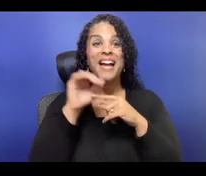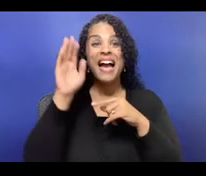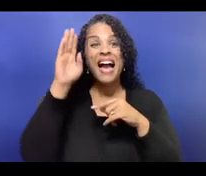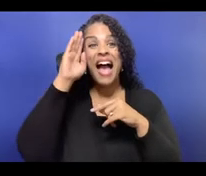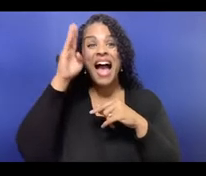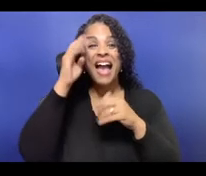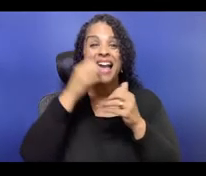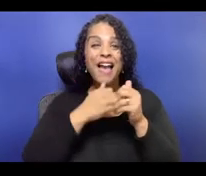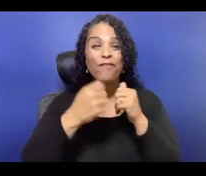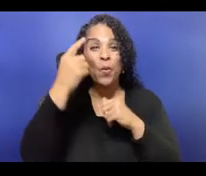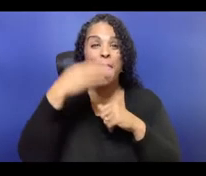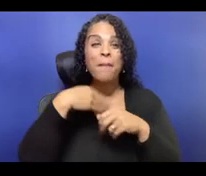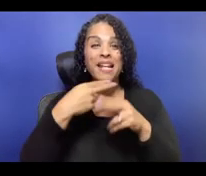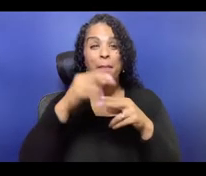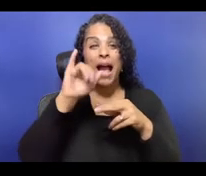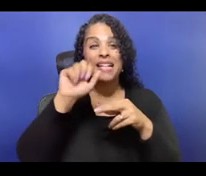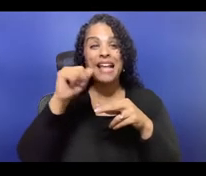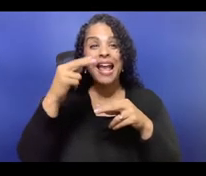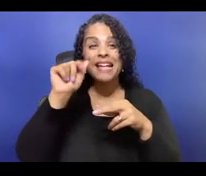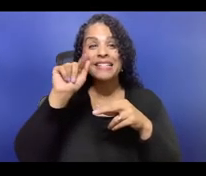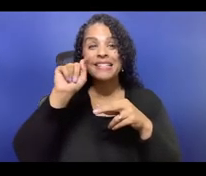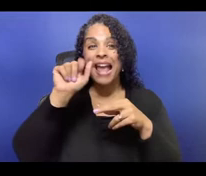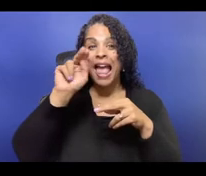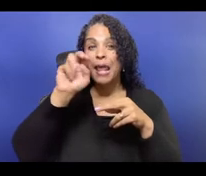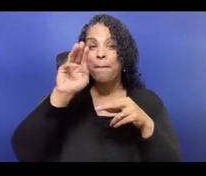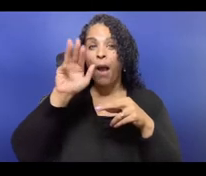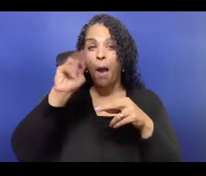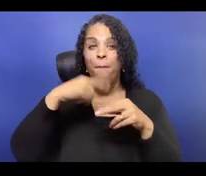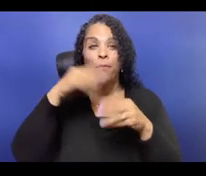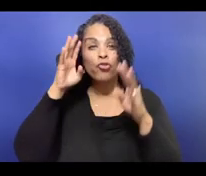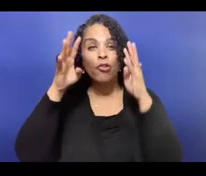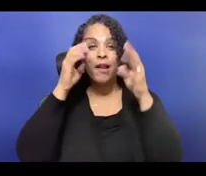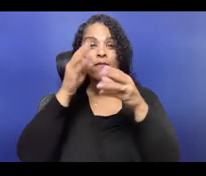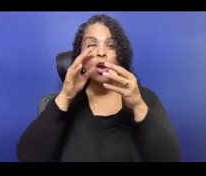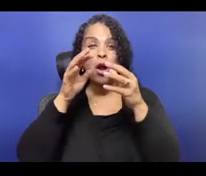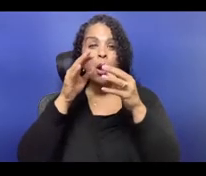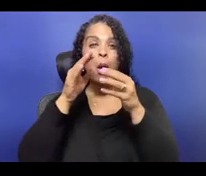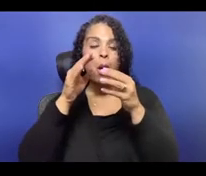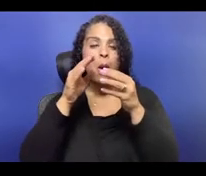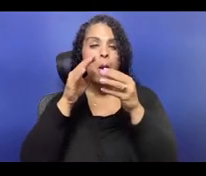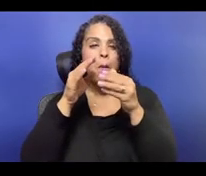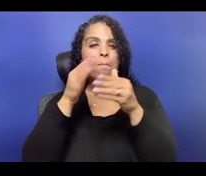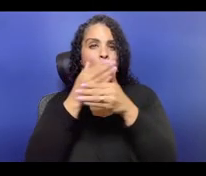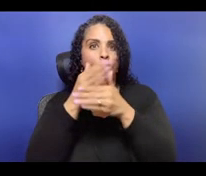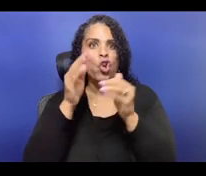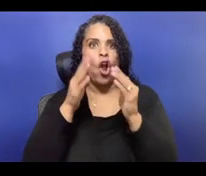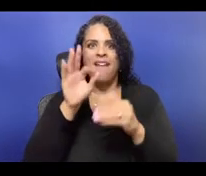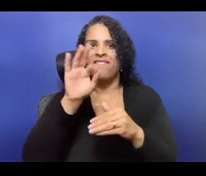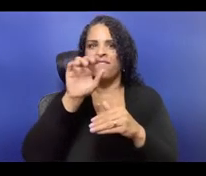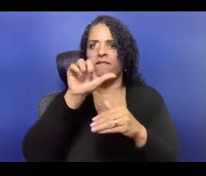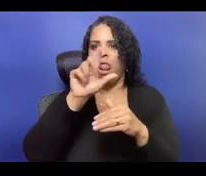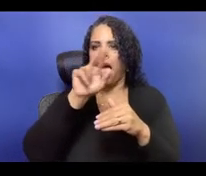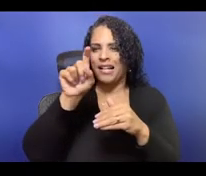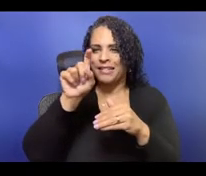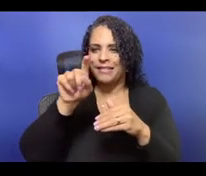that you all are doing at Groundwater Arts and the Green New Theater. So happy to be here to just kind of like speak a little bit about Creating New Futures,